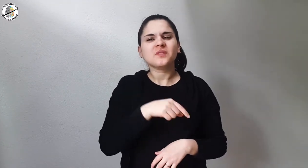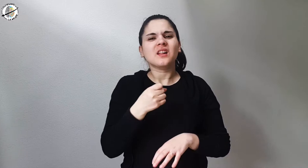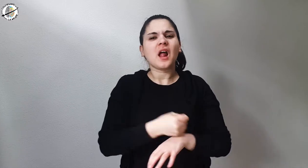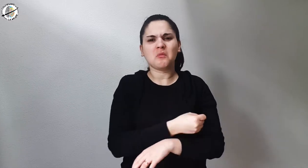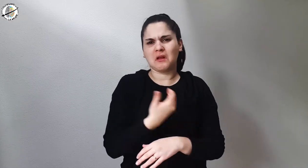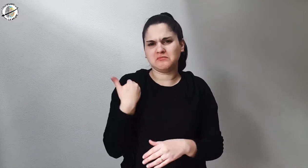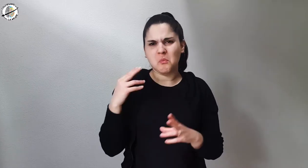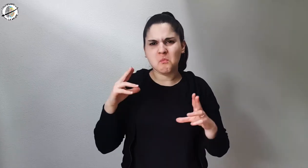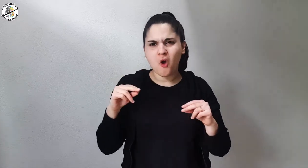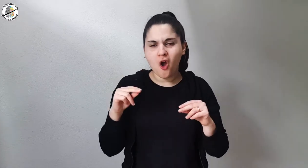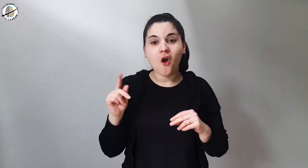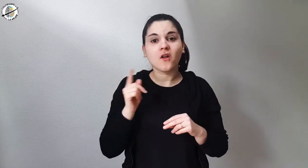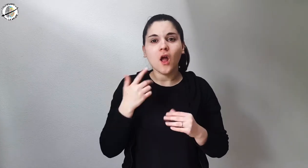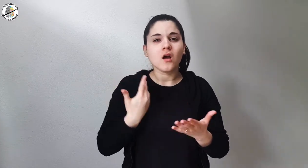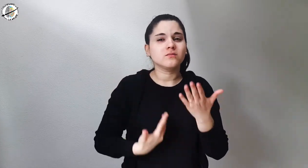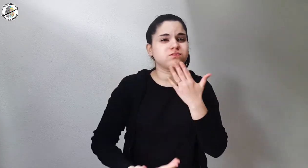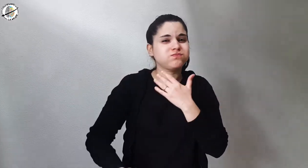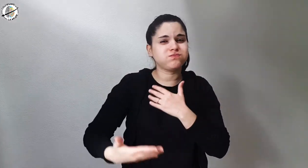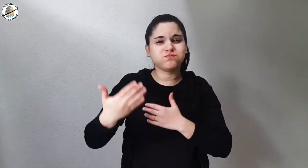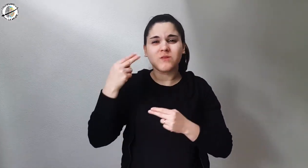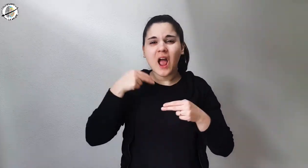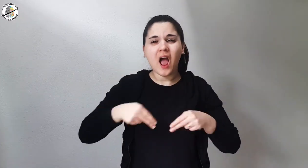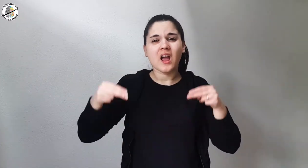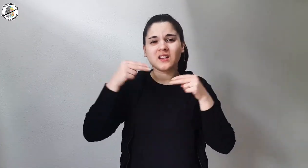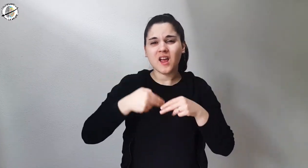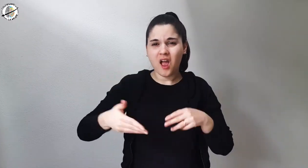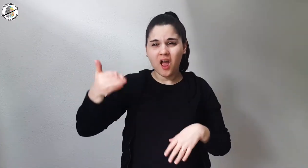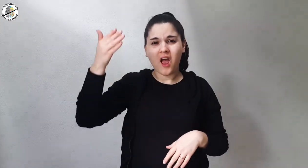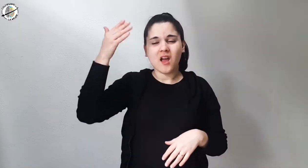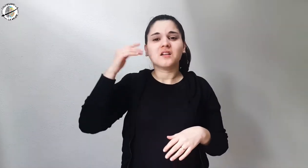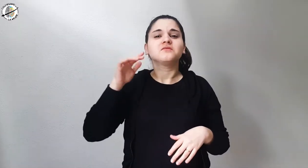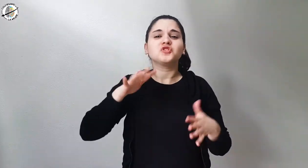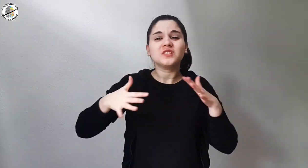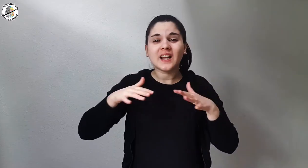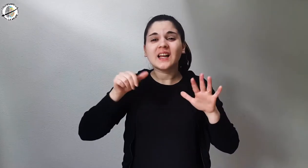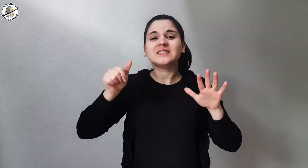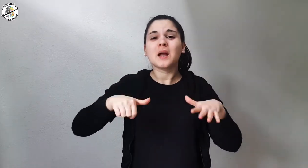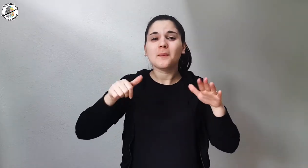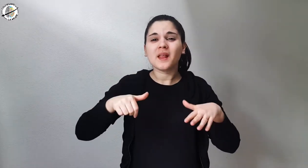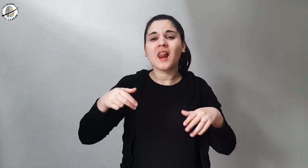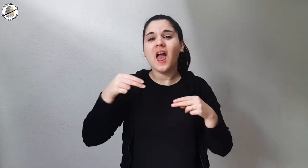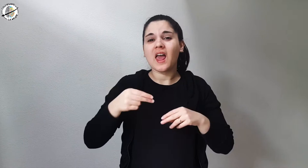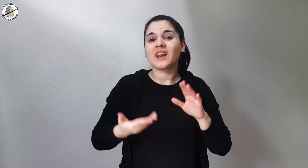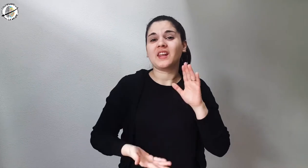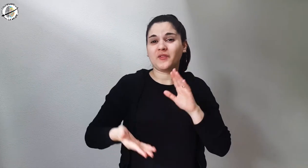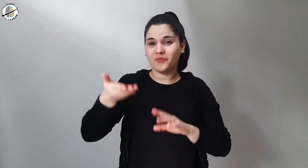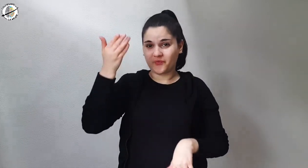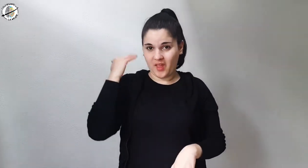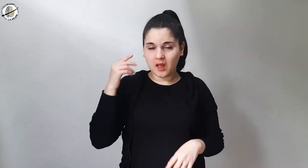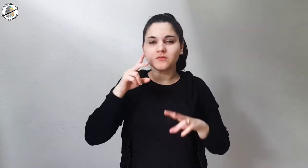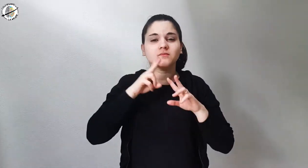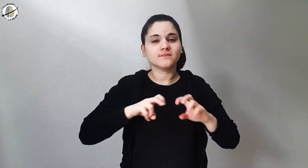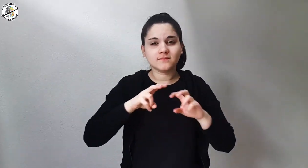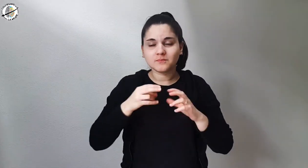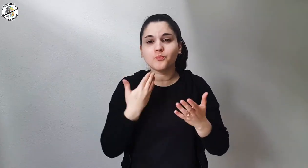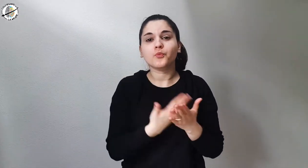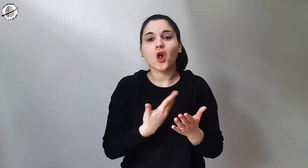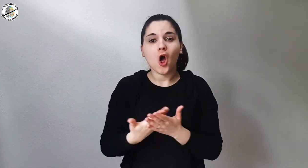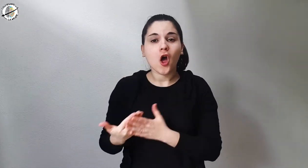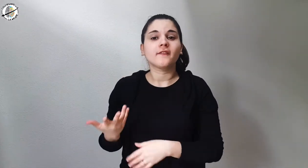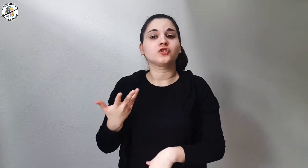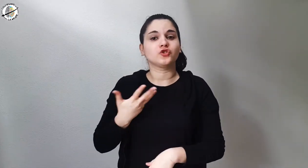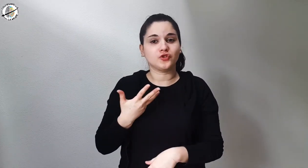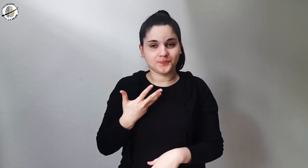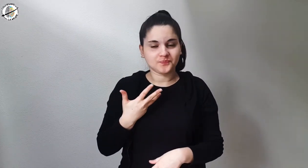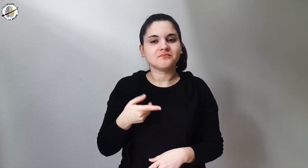The tattoo is not a recent trend, some evidence shows that it already existed around 6000 years ago.